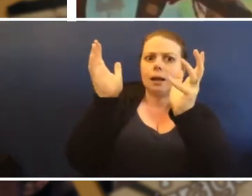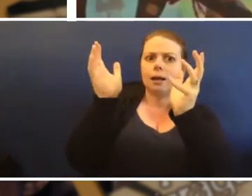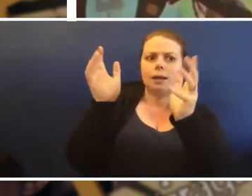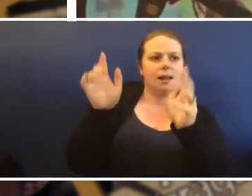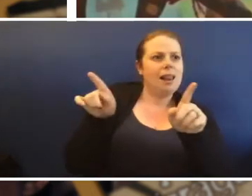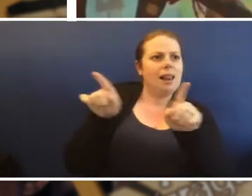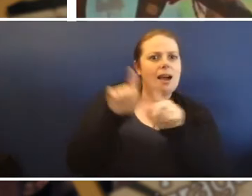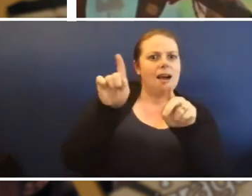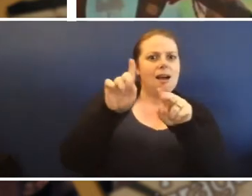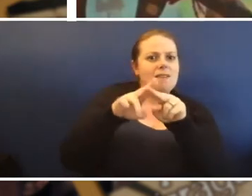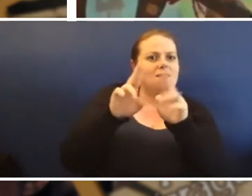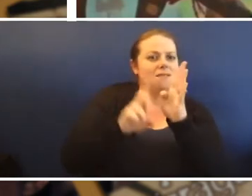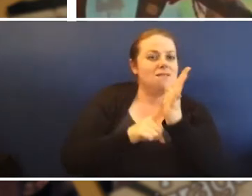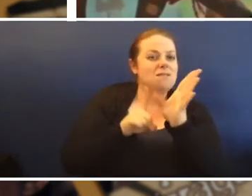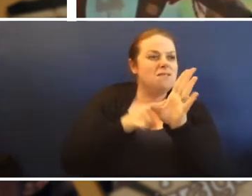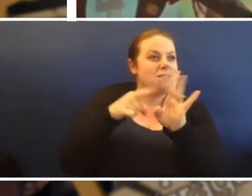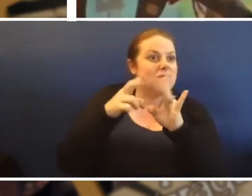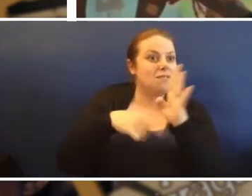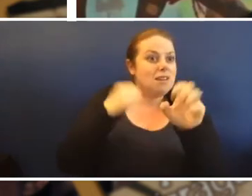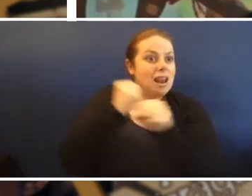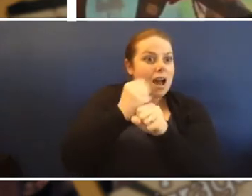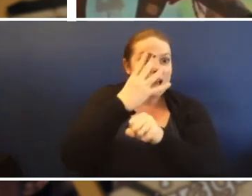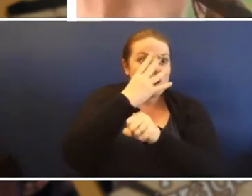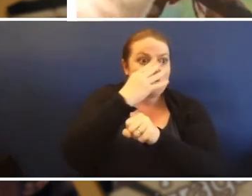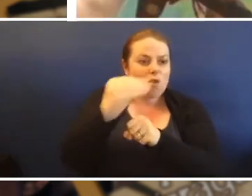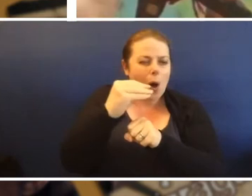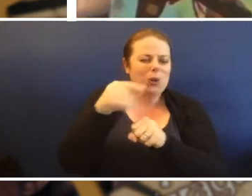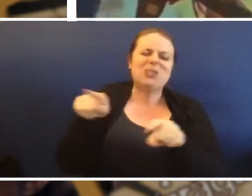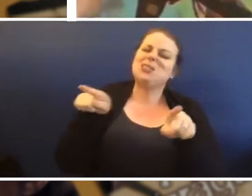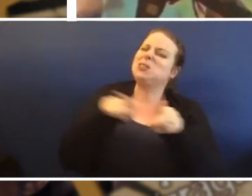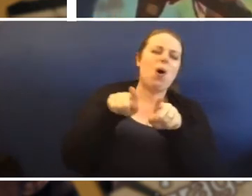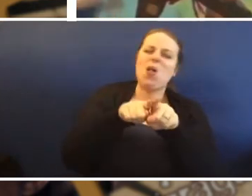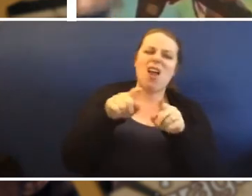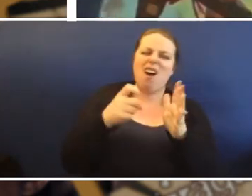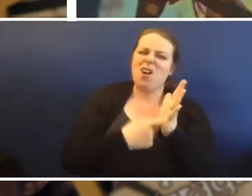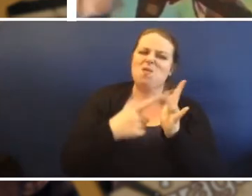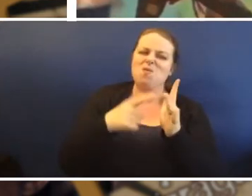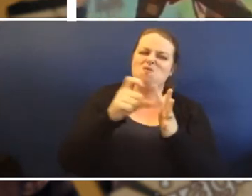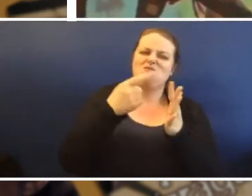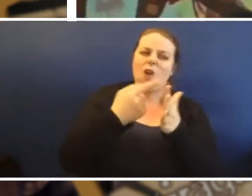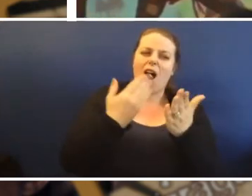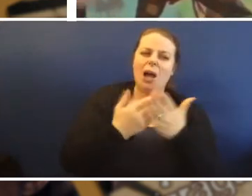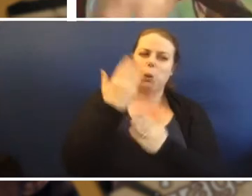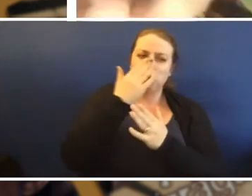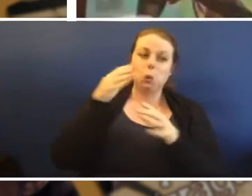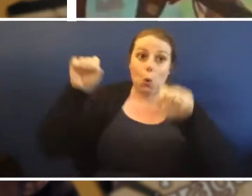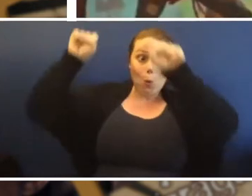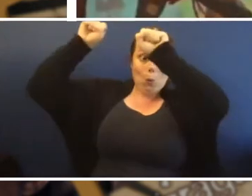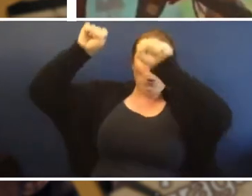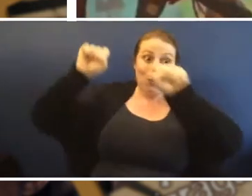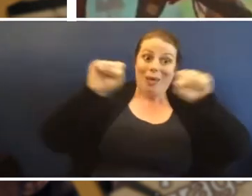Flying fox. Not the ones you hang on to at school and go from one end to the other,